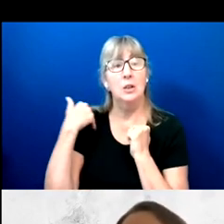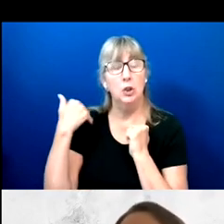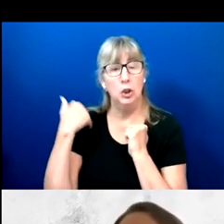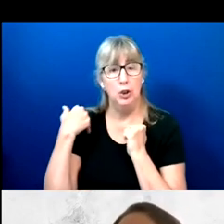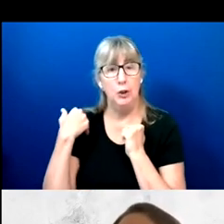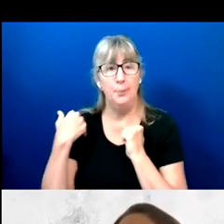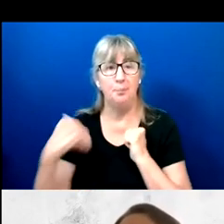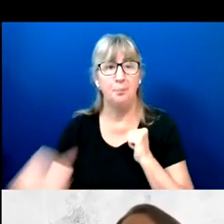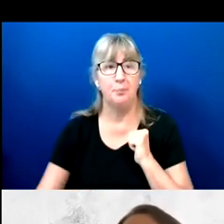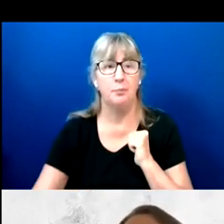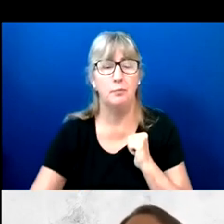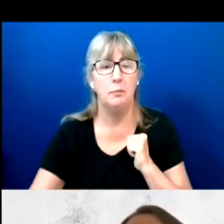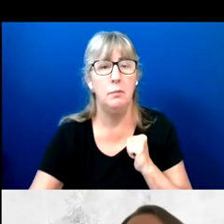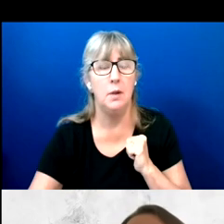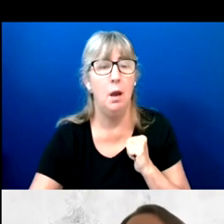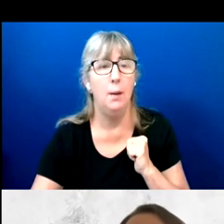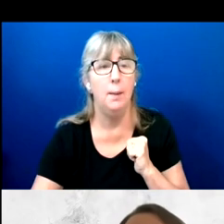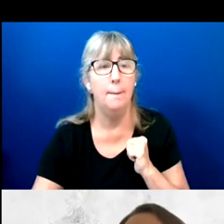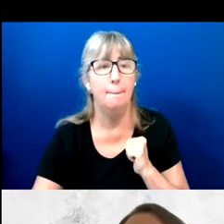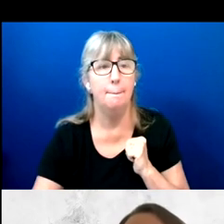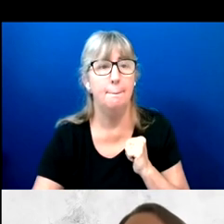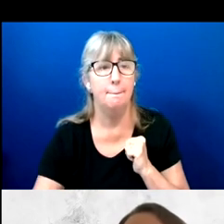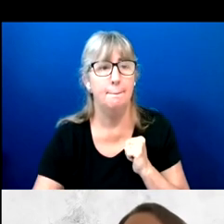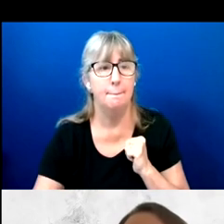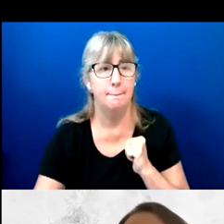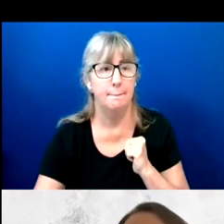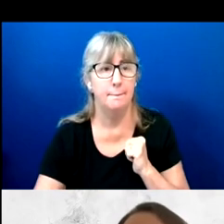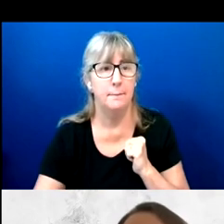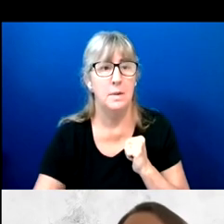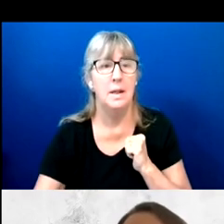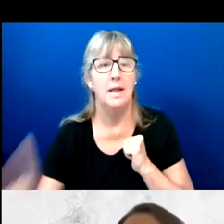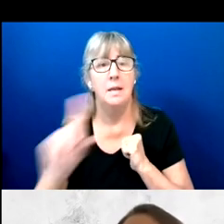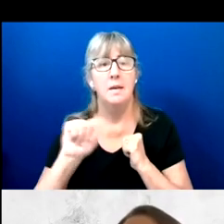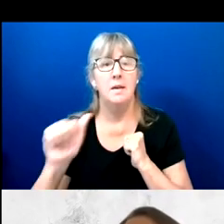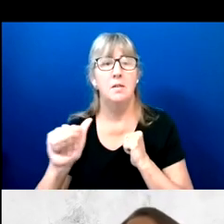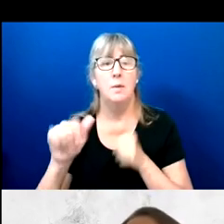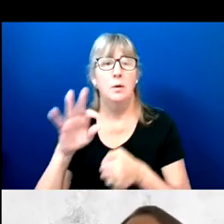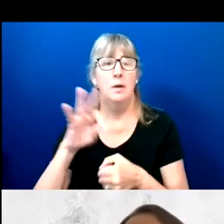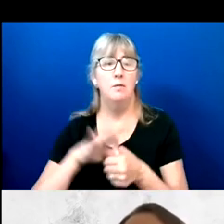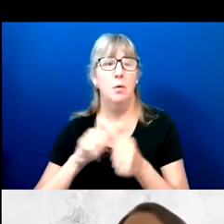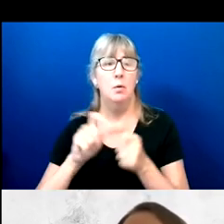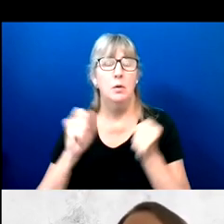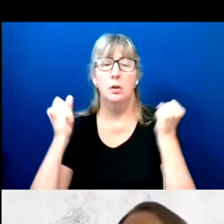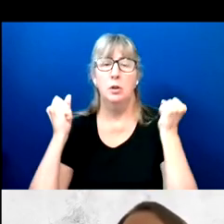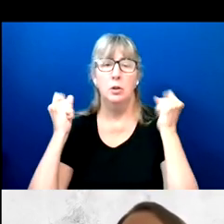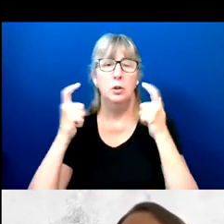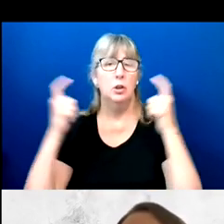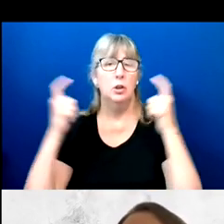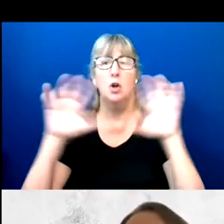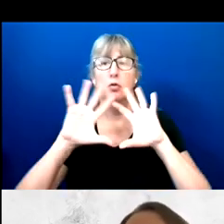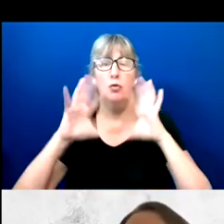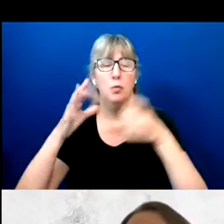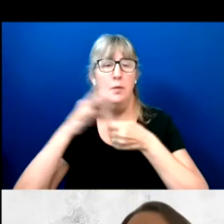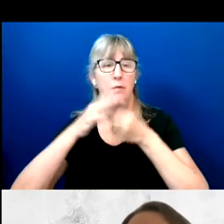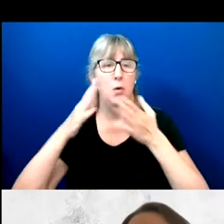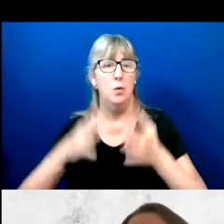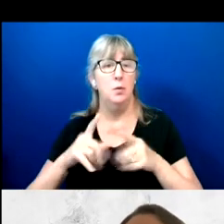is that the disability vote is a large swath of voters, but in some ways, it's each bigger than you might expect.